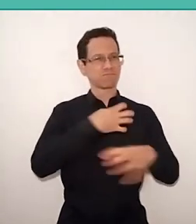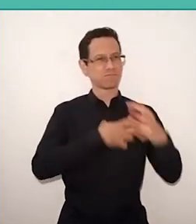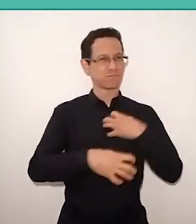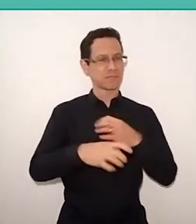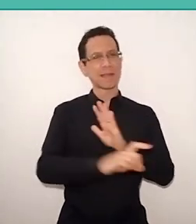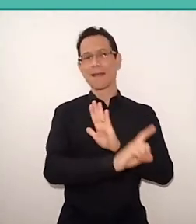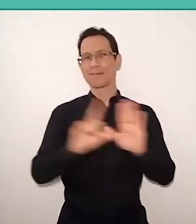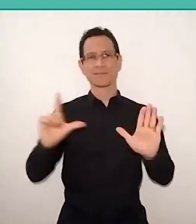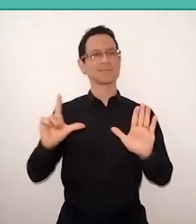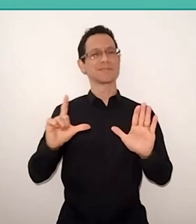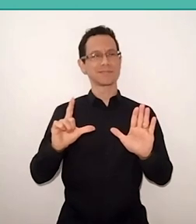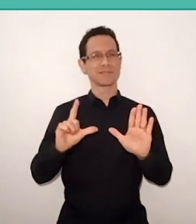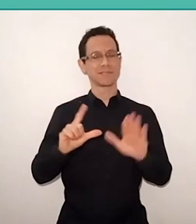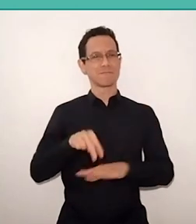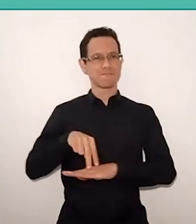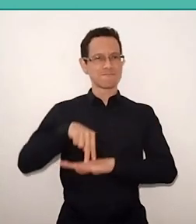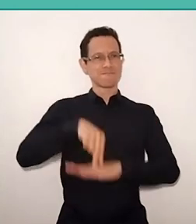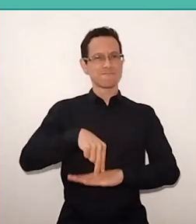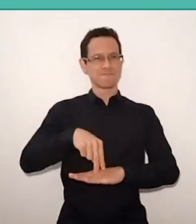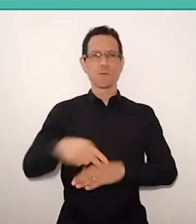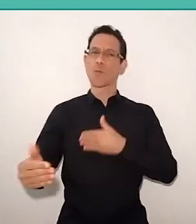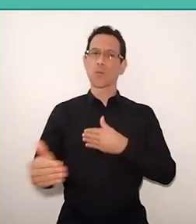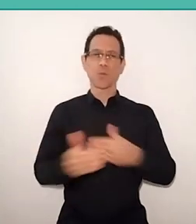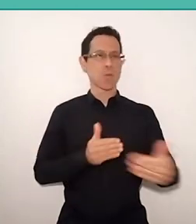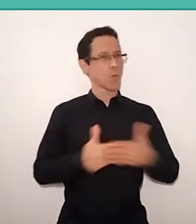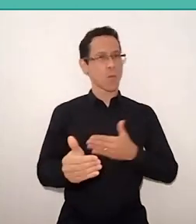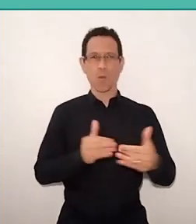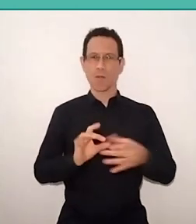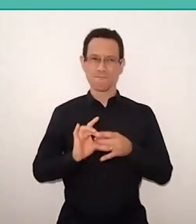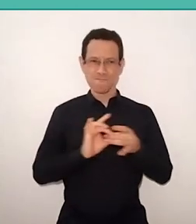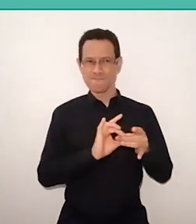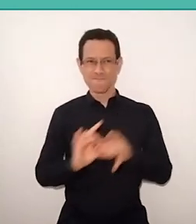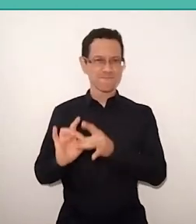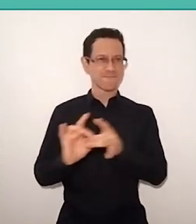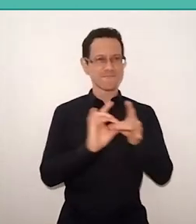and sustain any relationship, including the affective relationship